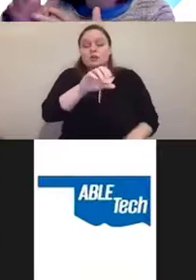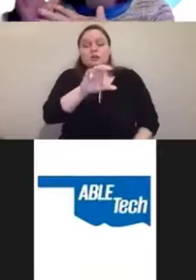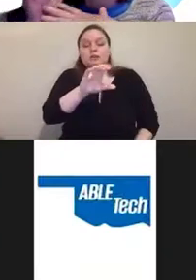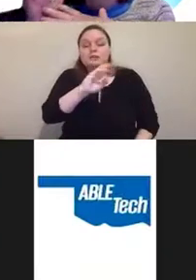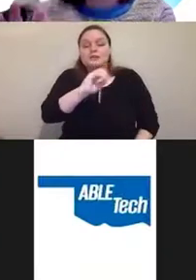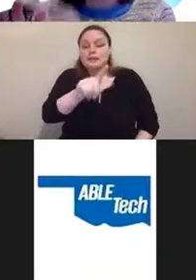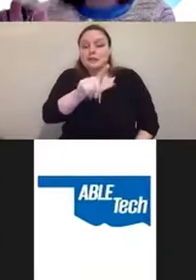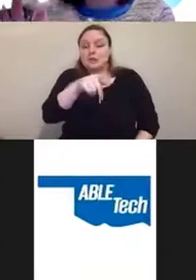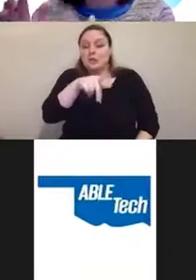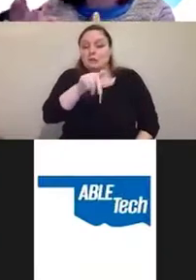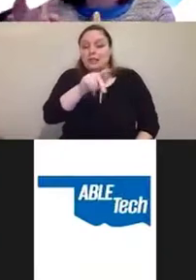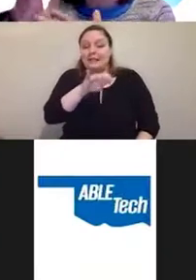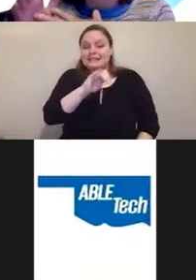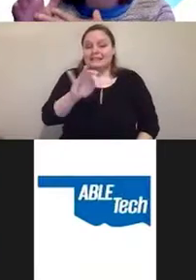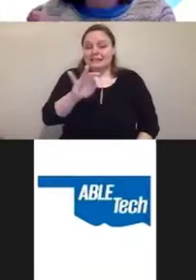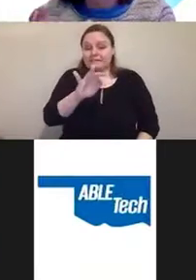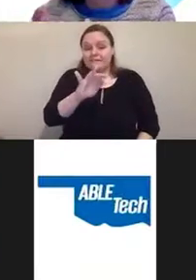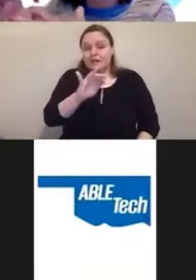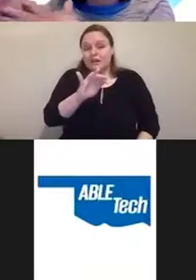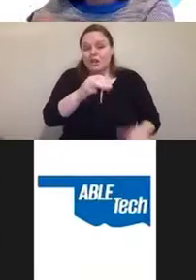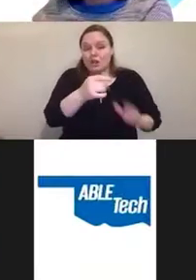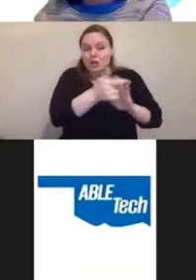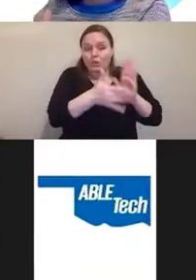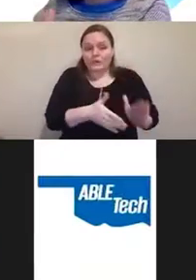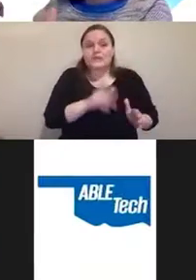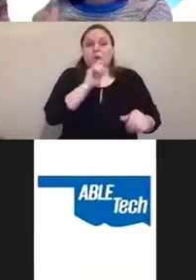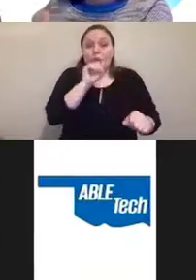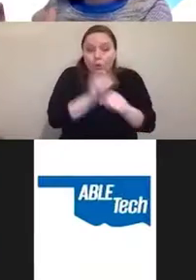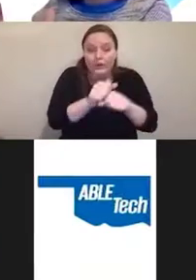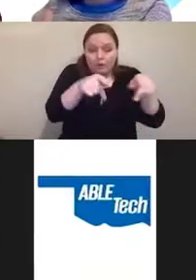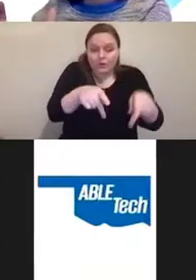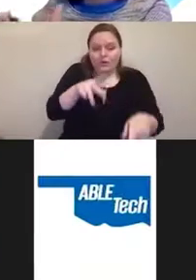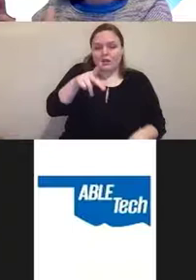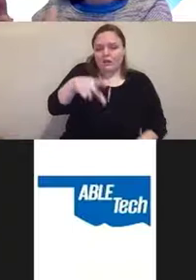So it's a real plaintiff with a with a law firm that's